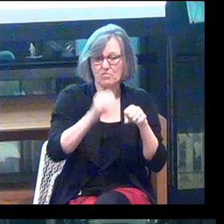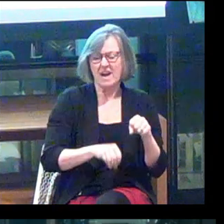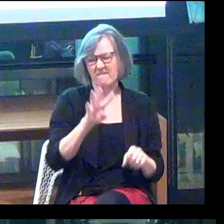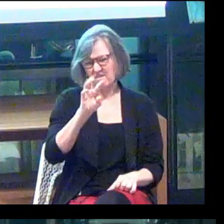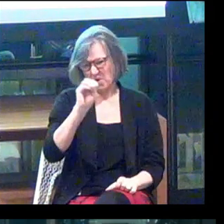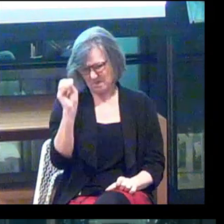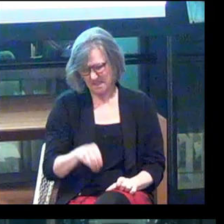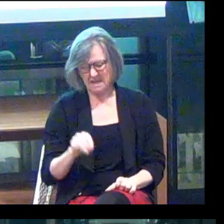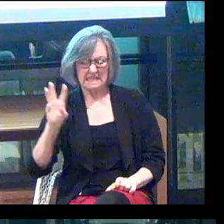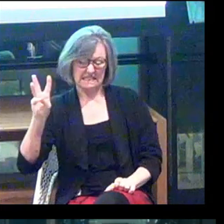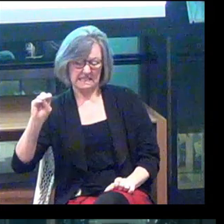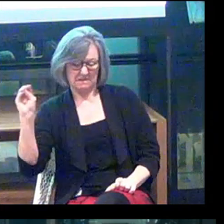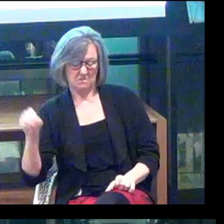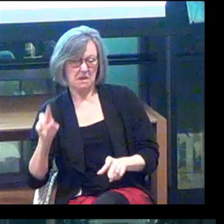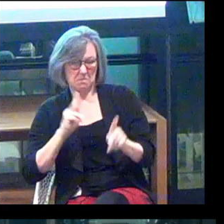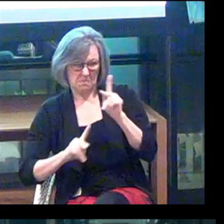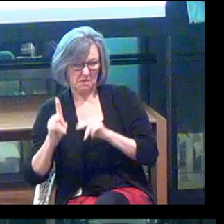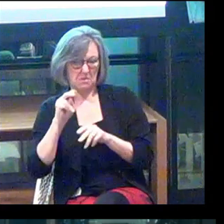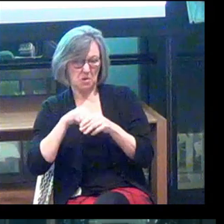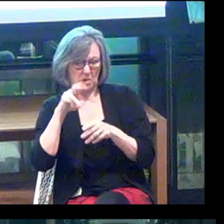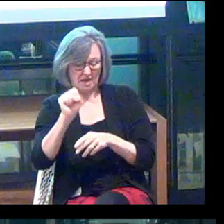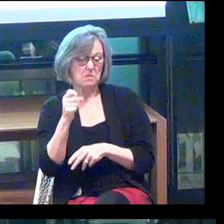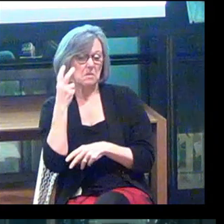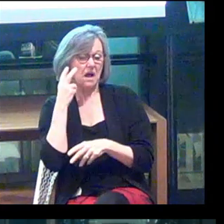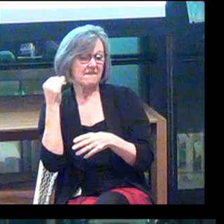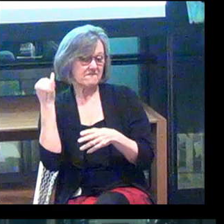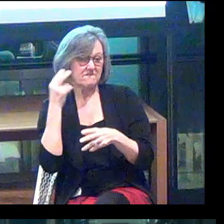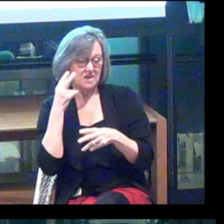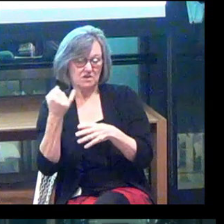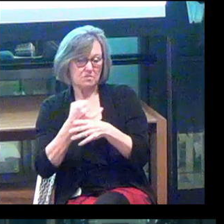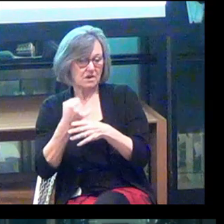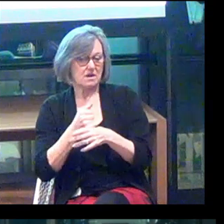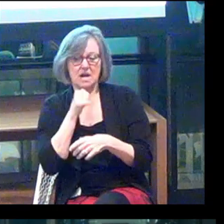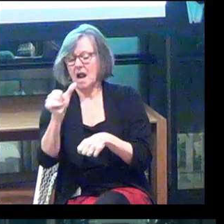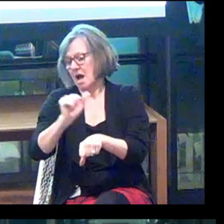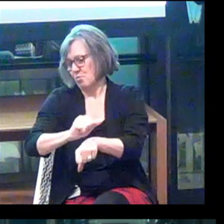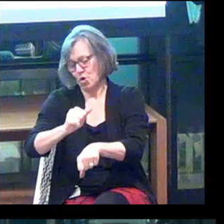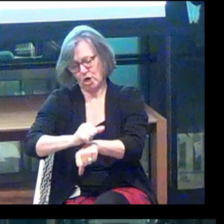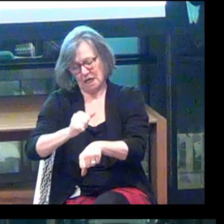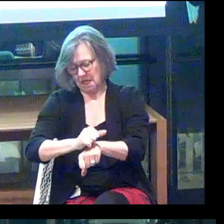Which means 60% of people in the US who are blind or visually impaired are not employed.